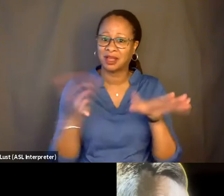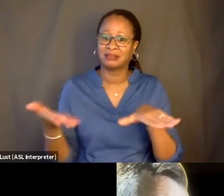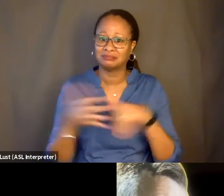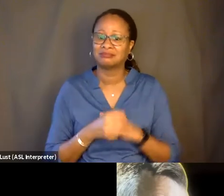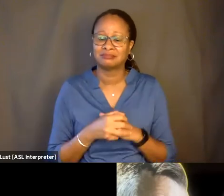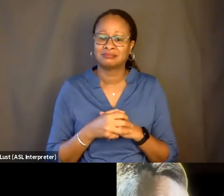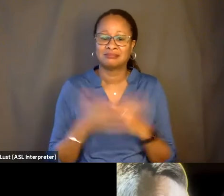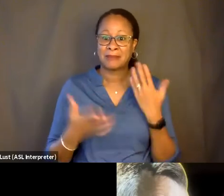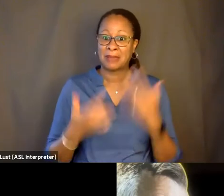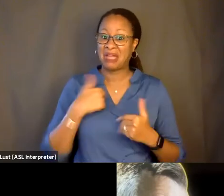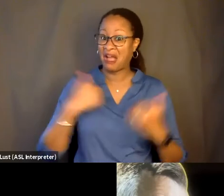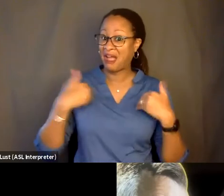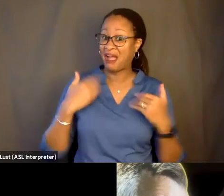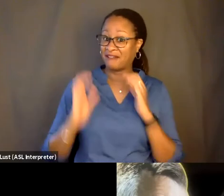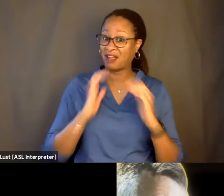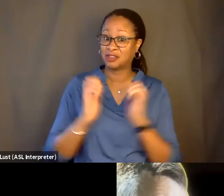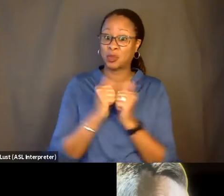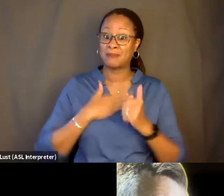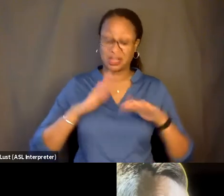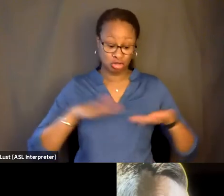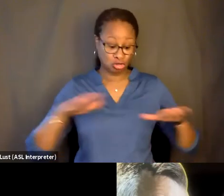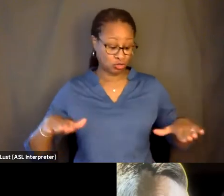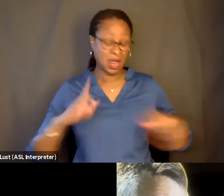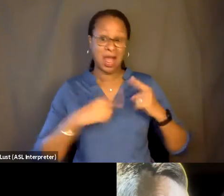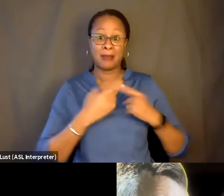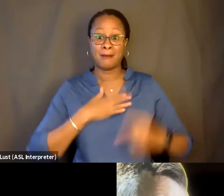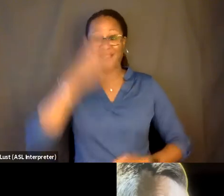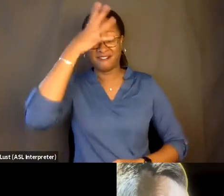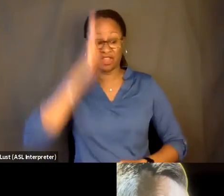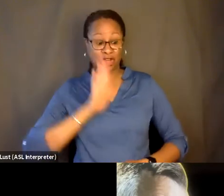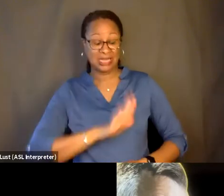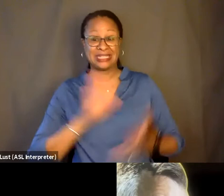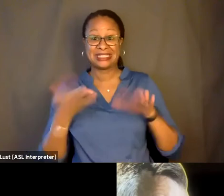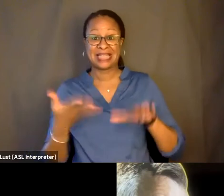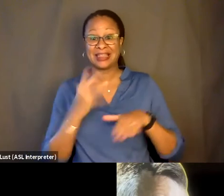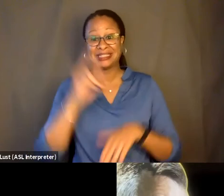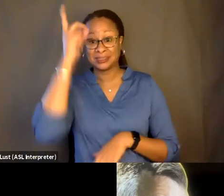Maybe I have a conversation with my children about my father's death and his dementia, that suddenly,